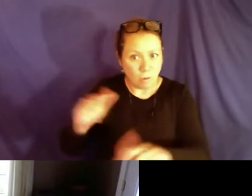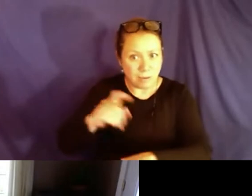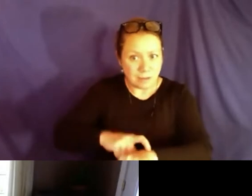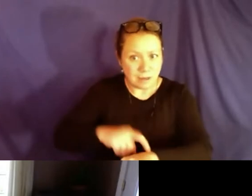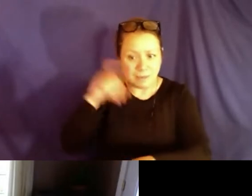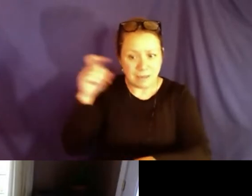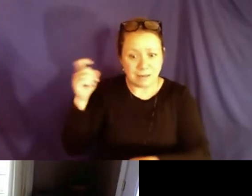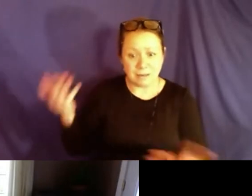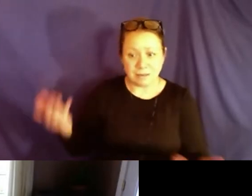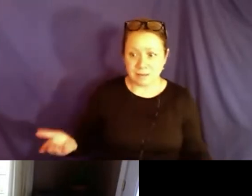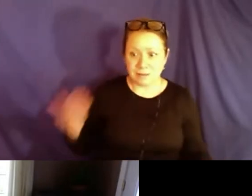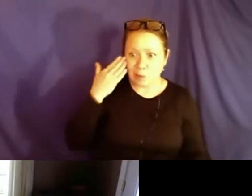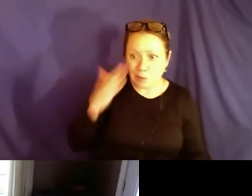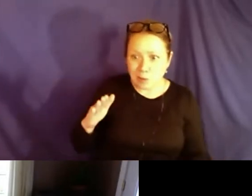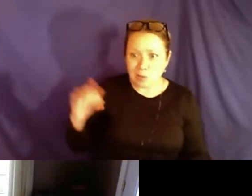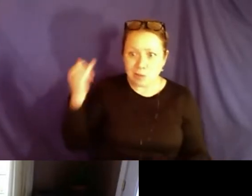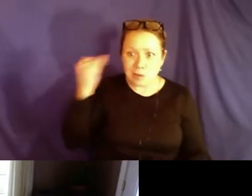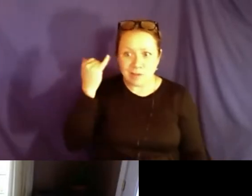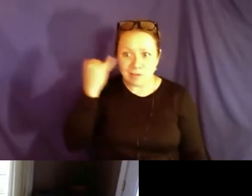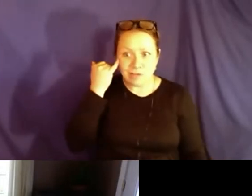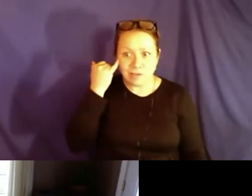? >> Jacob: I think definitely keeping the